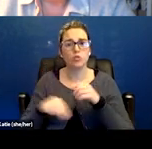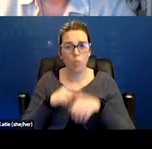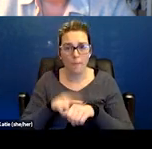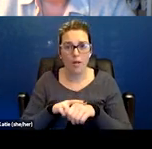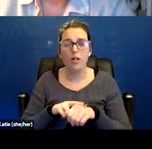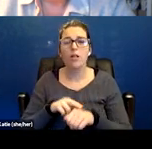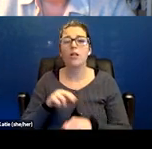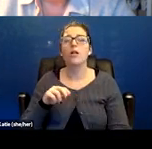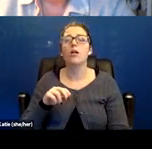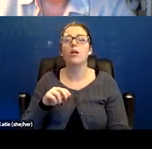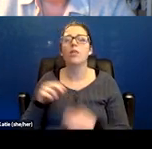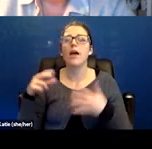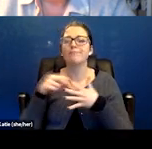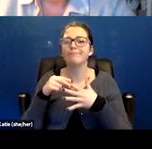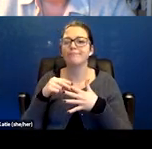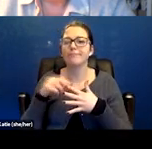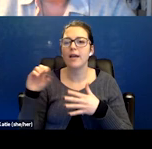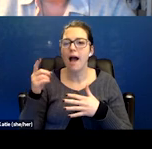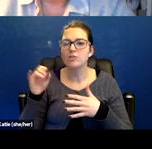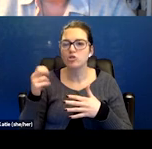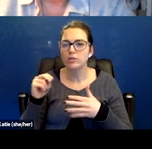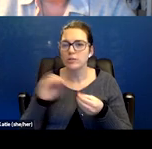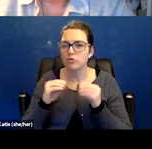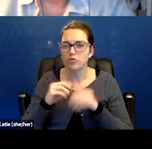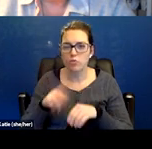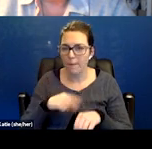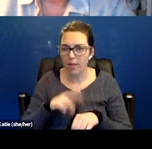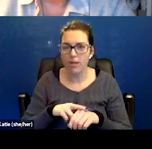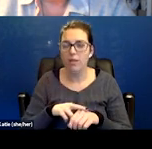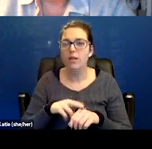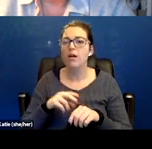you know, the little clippy on your finger are normal but they can't walk across the room